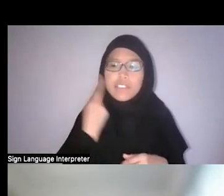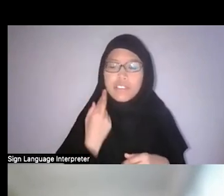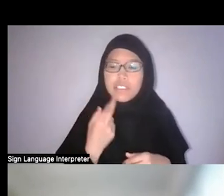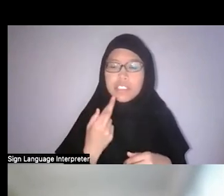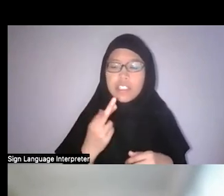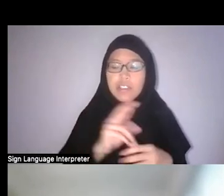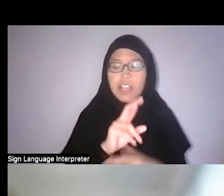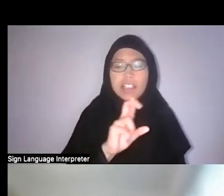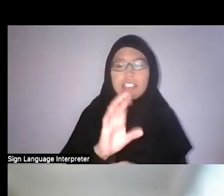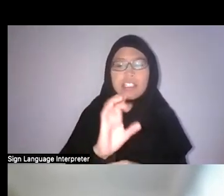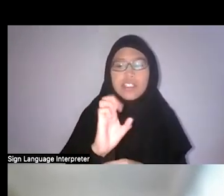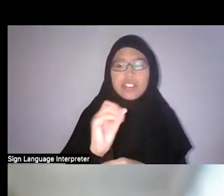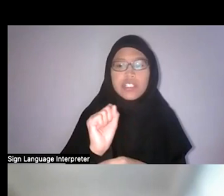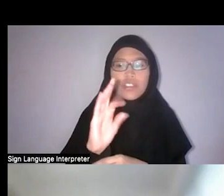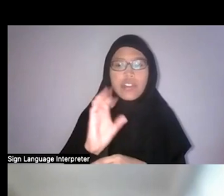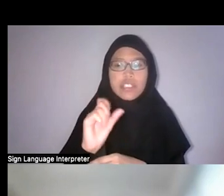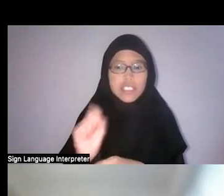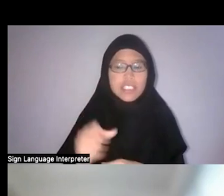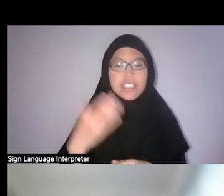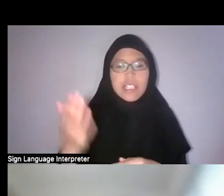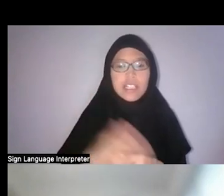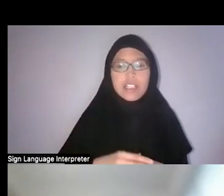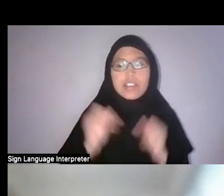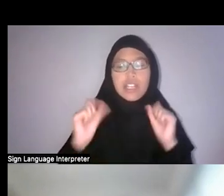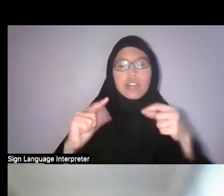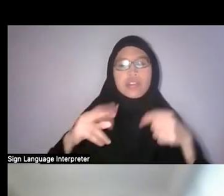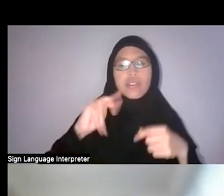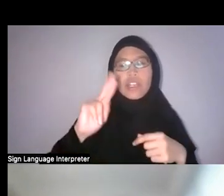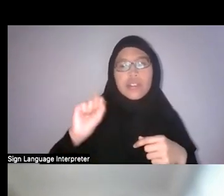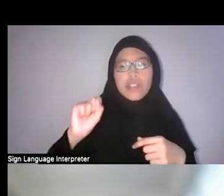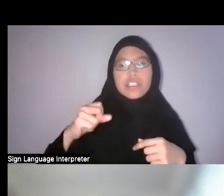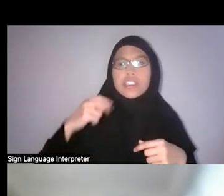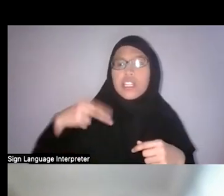You can go to the NUS historical maps database online